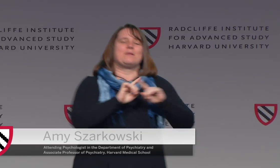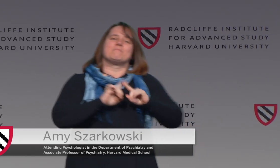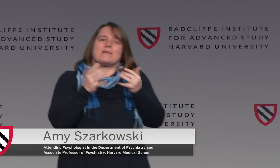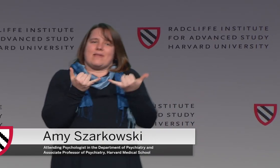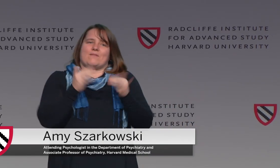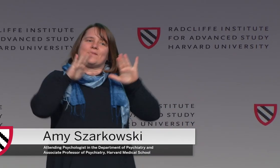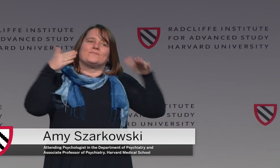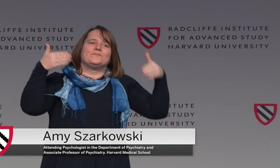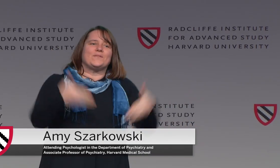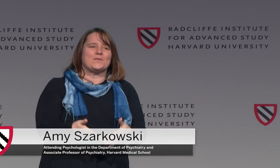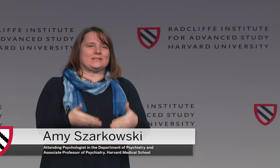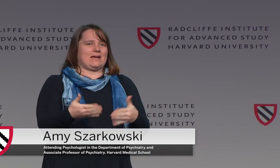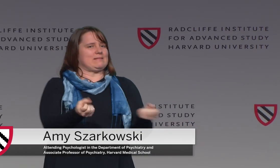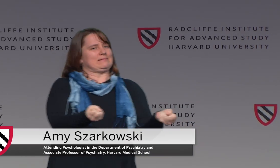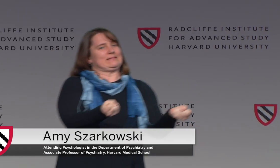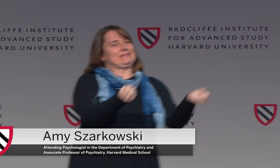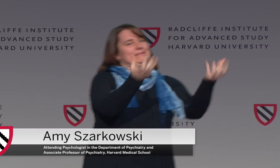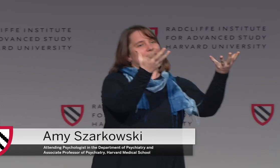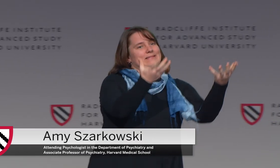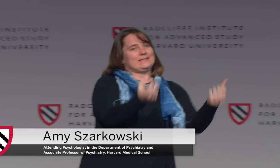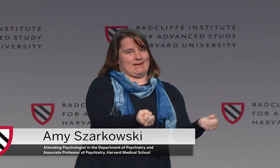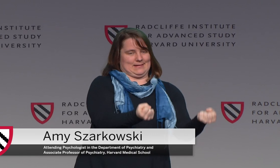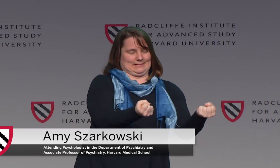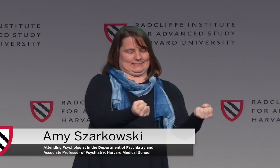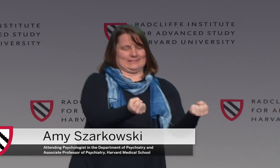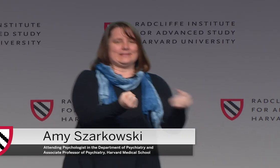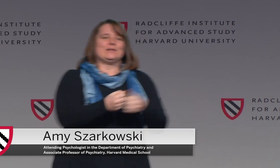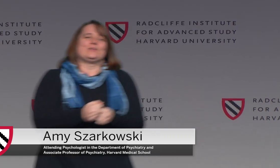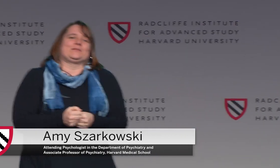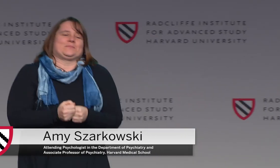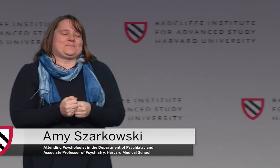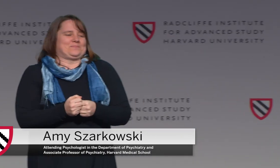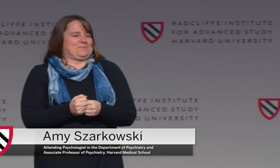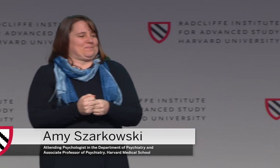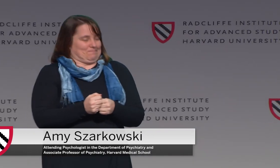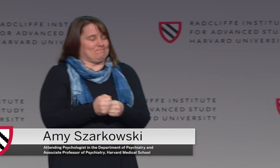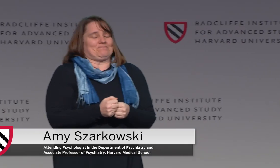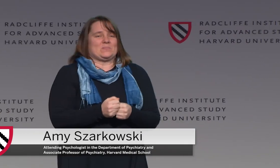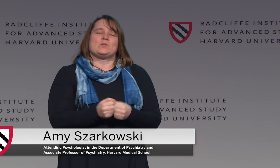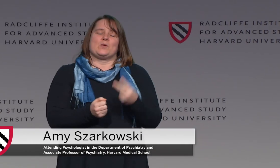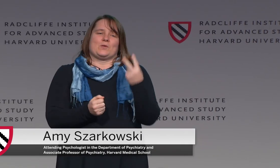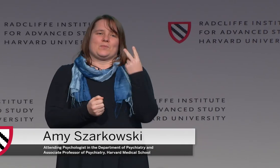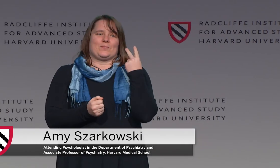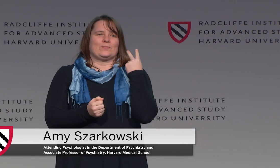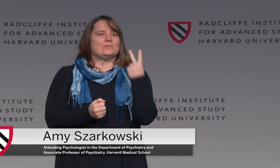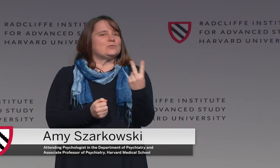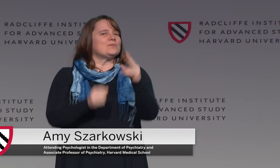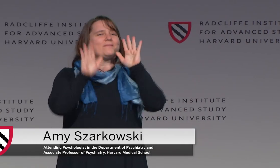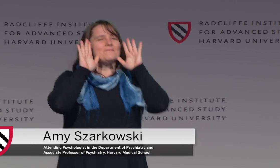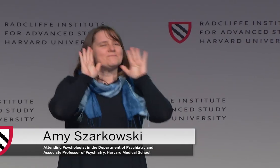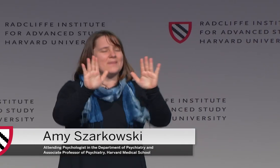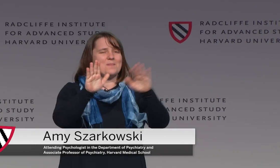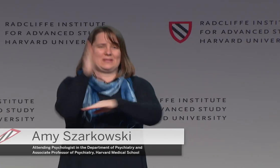We're still under the umbrella of communication, but now, a different way of communicating with sign language.